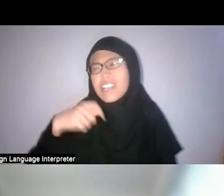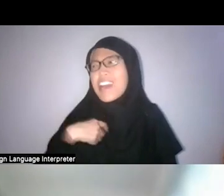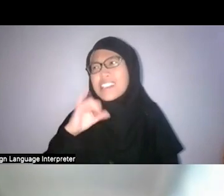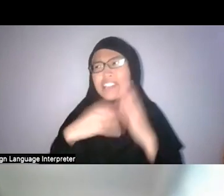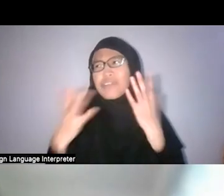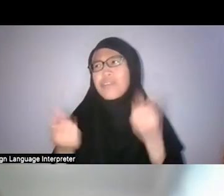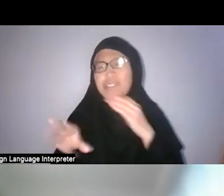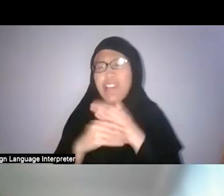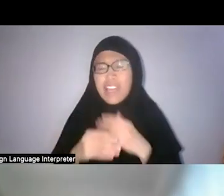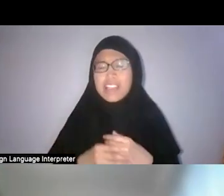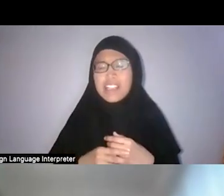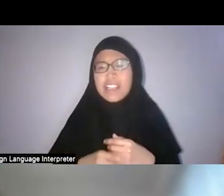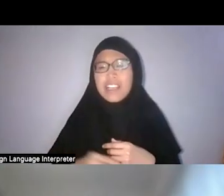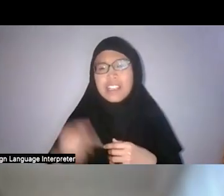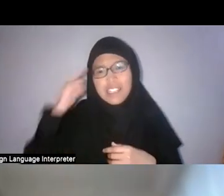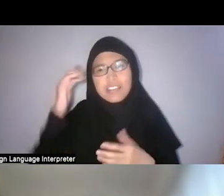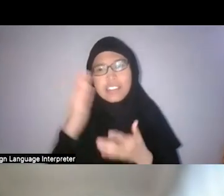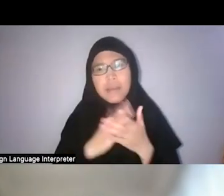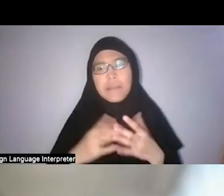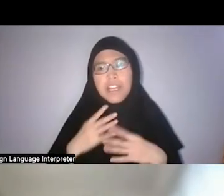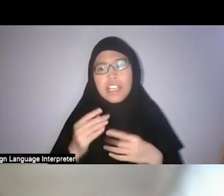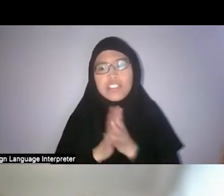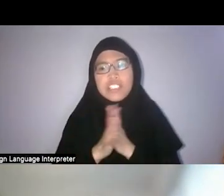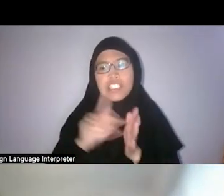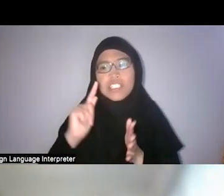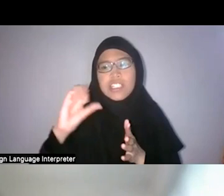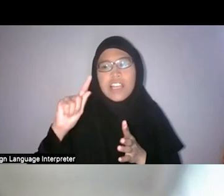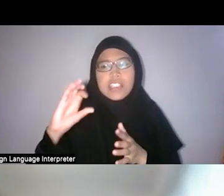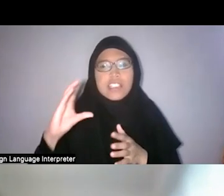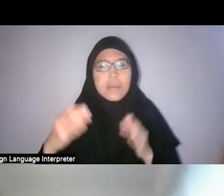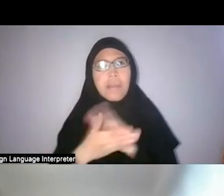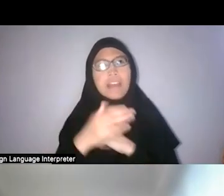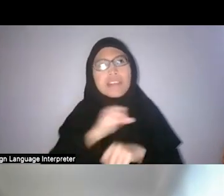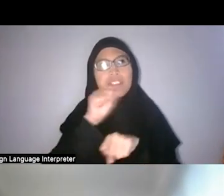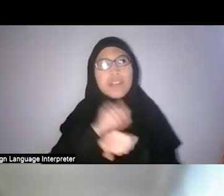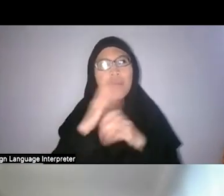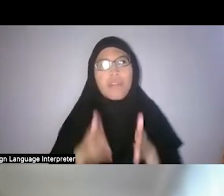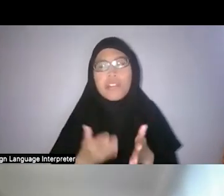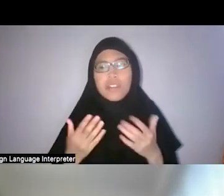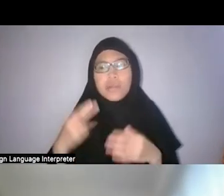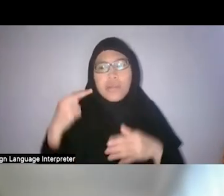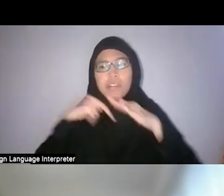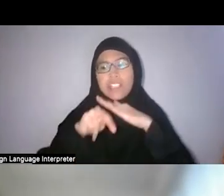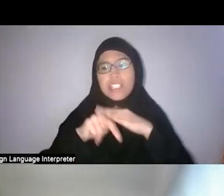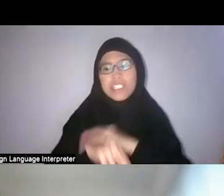I think there are some very interesting tactics by Singaporean nature conservationists.